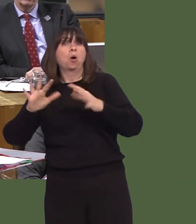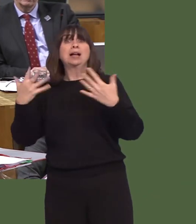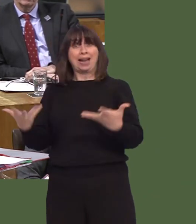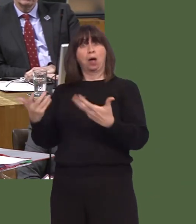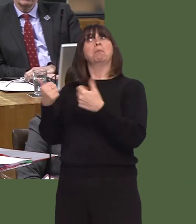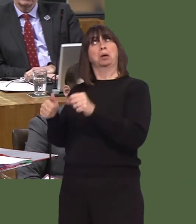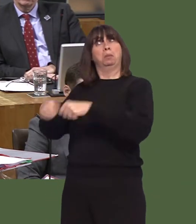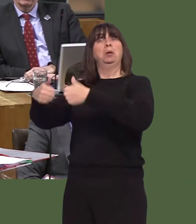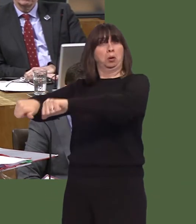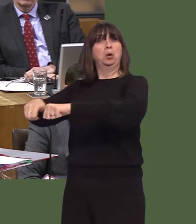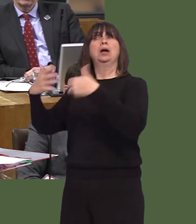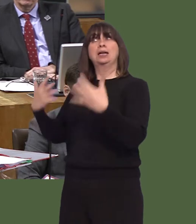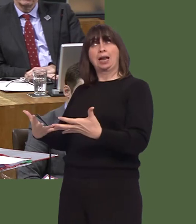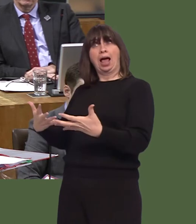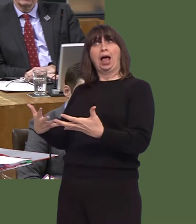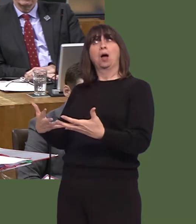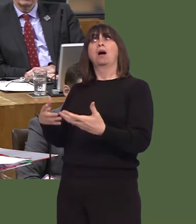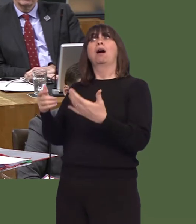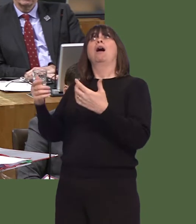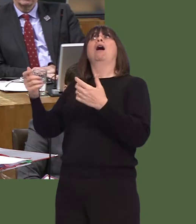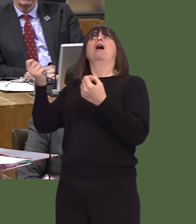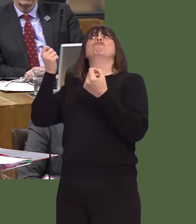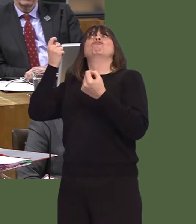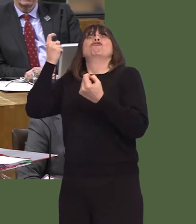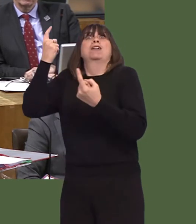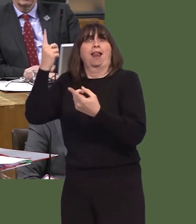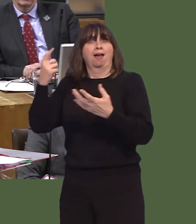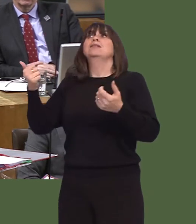We welcome the fact that they've moved towards the light in that sense, but I have to say